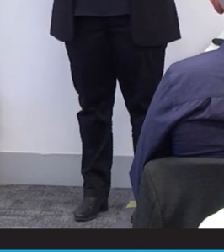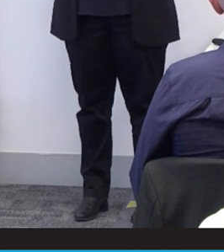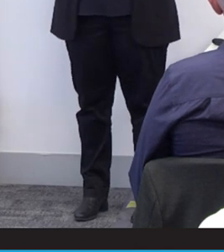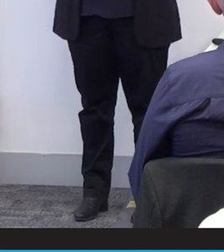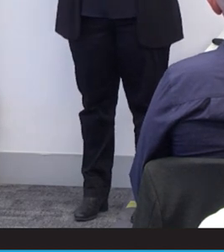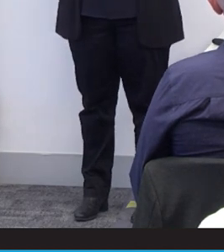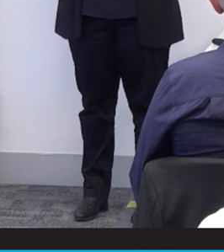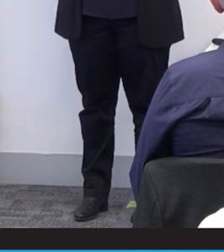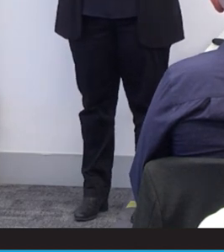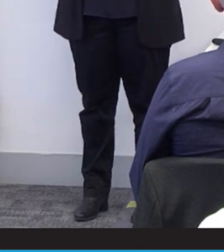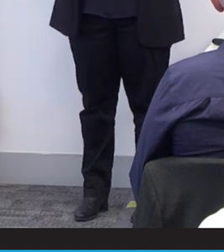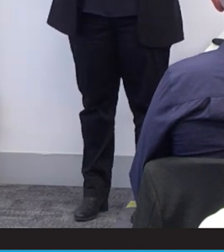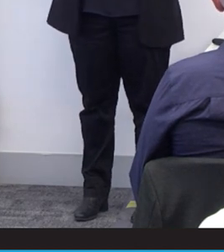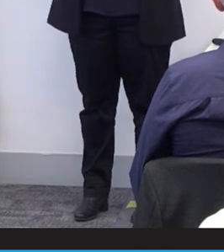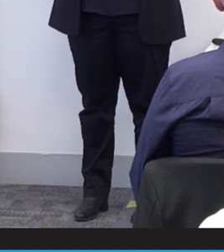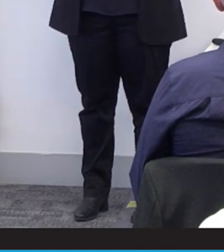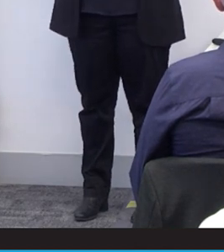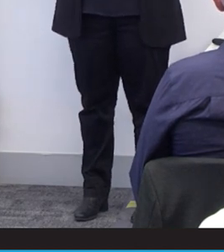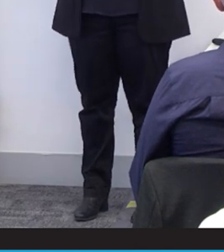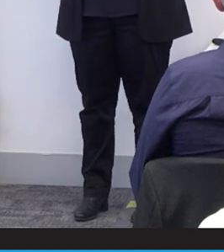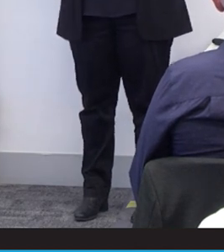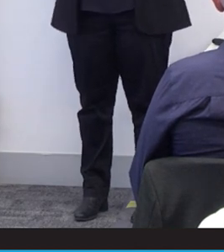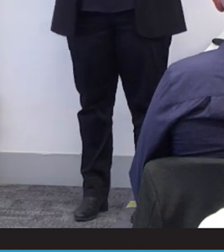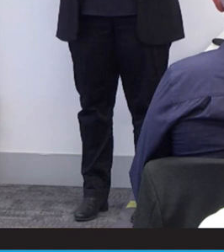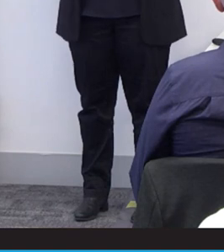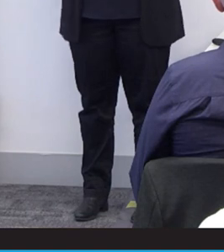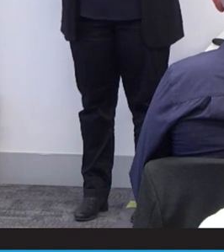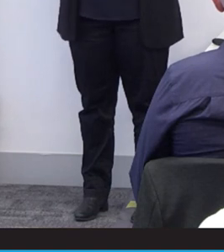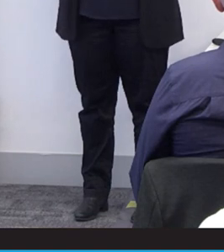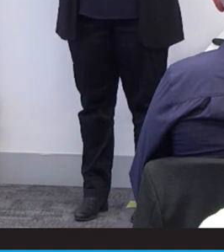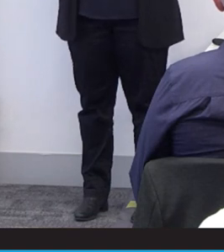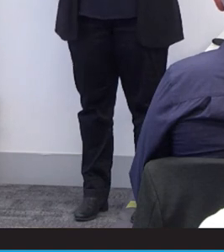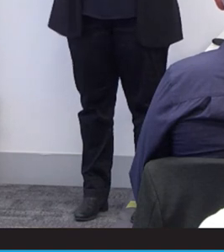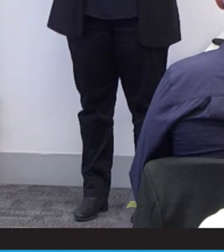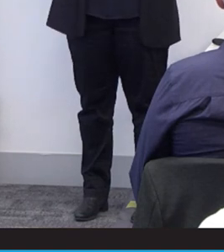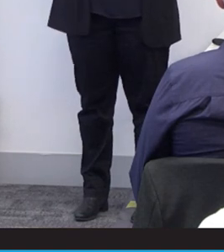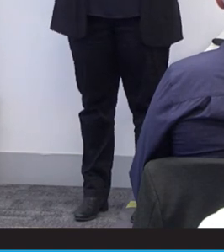And that’s when Master Shredder was born. In 2014 With the help of family and friends,